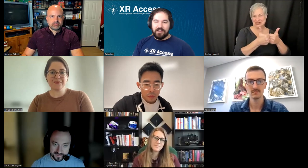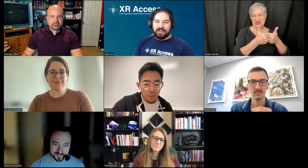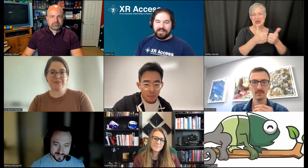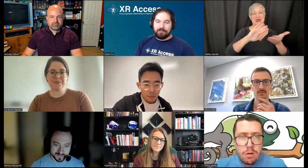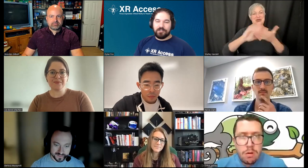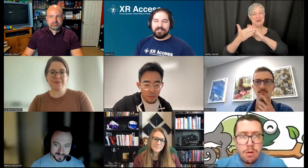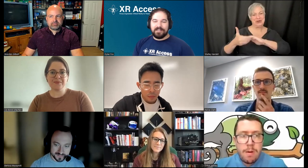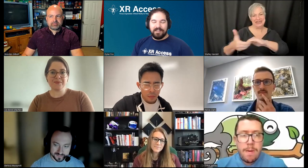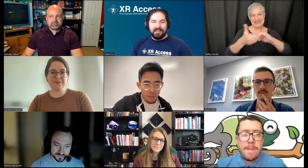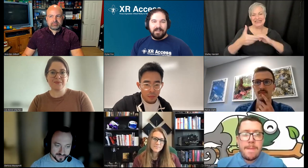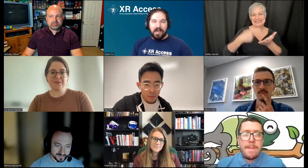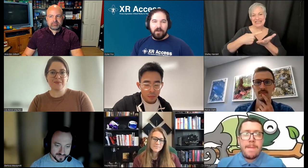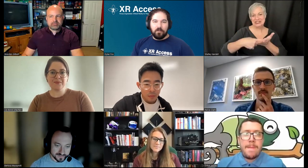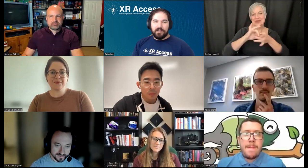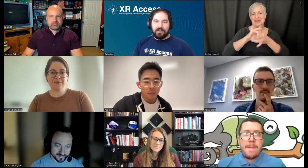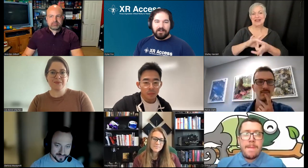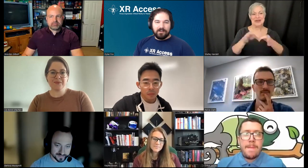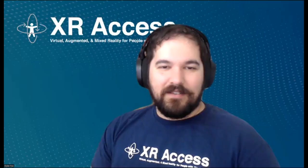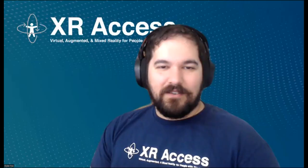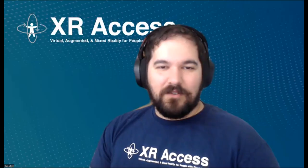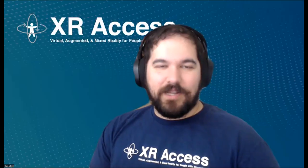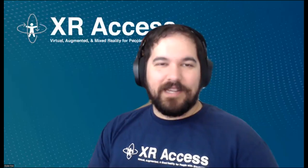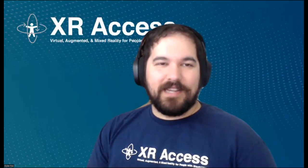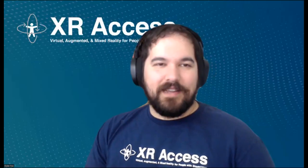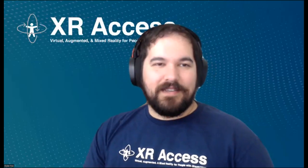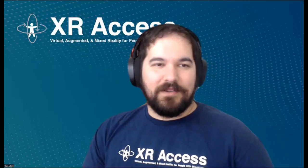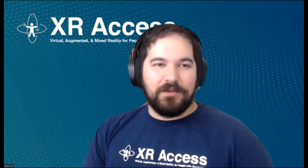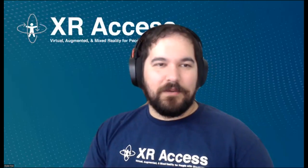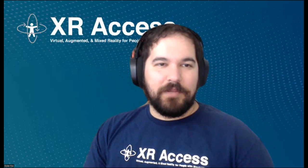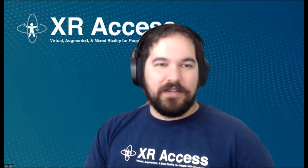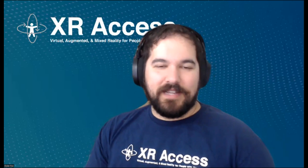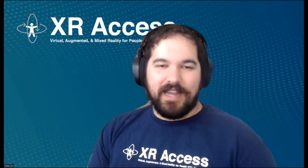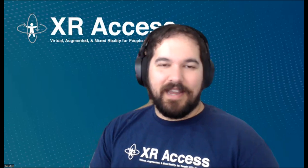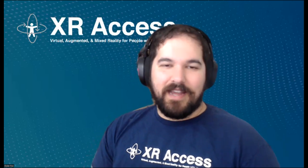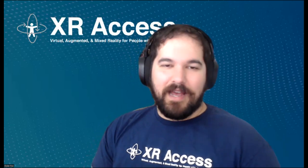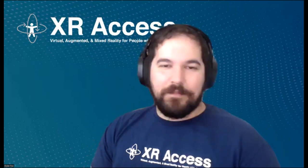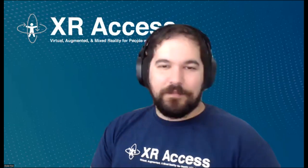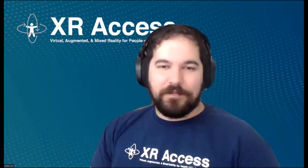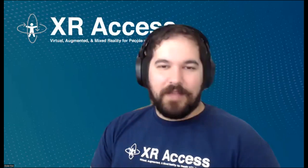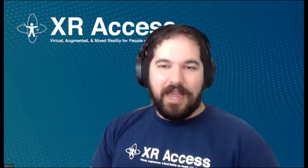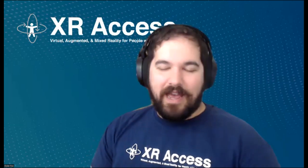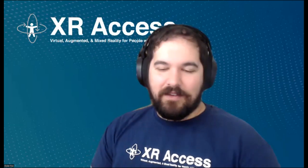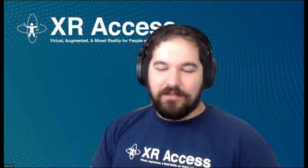on captions. We are really excited to be here today, have